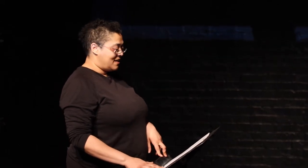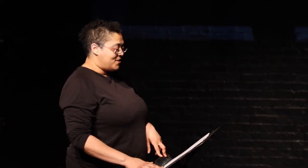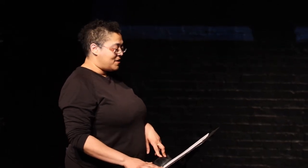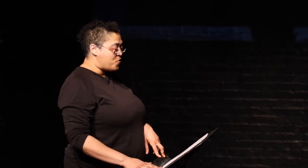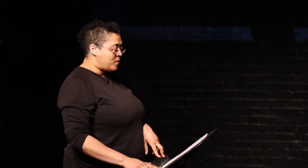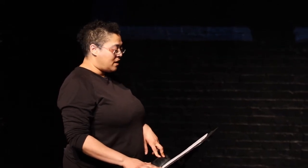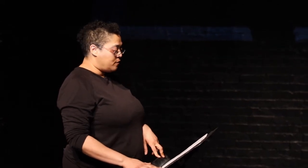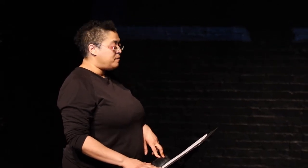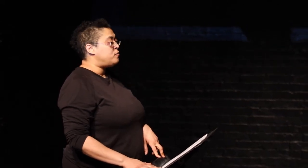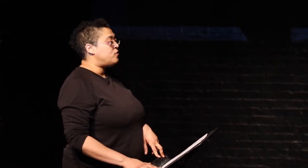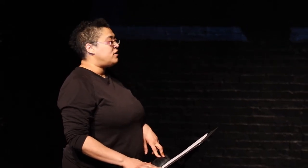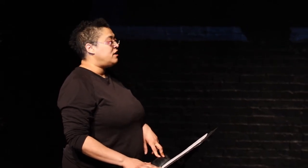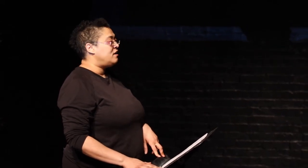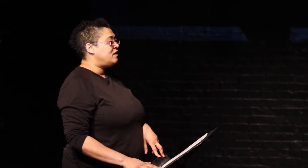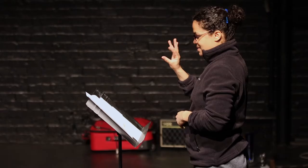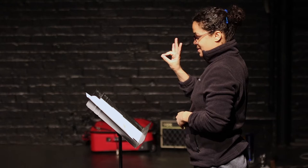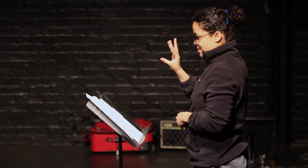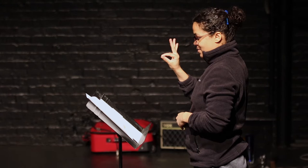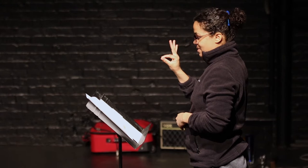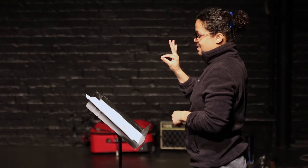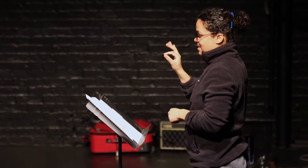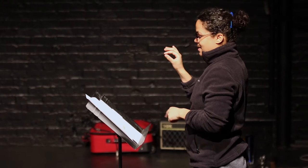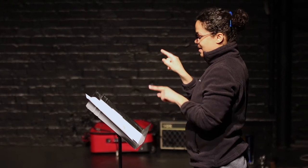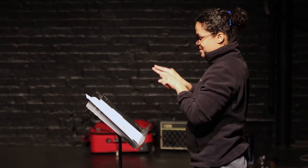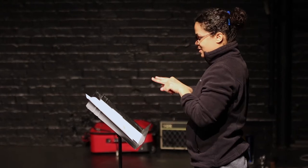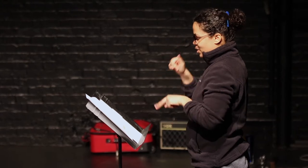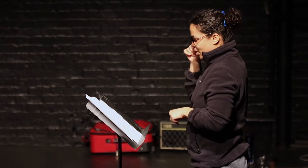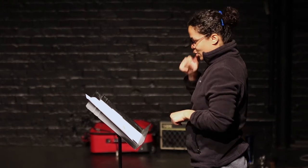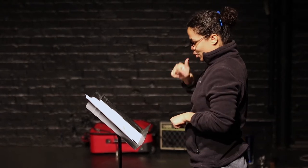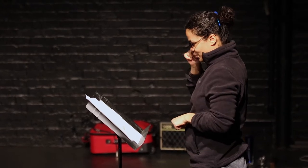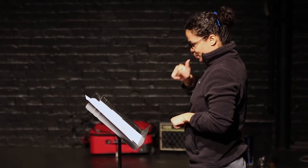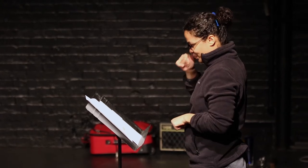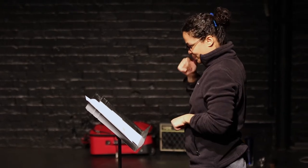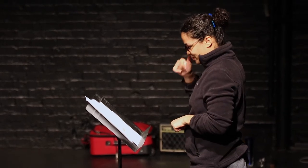Took the omen, I was born in 1979 as a girl.